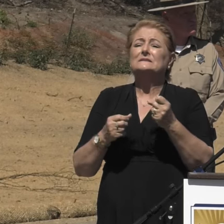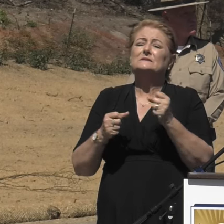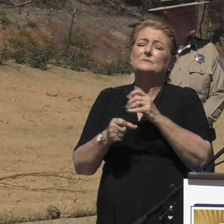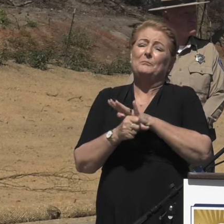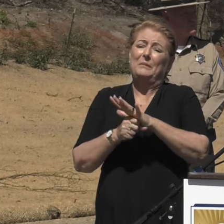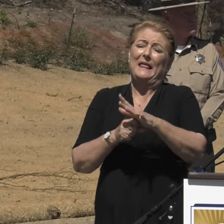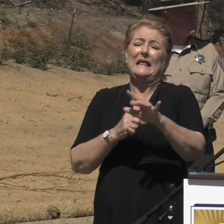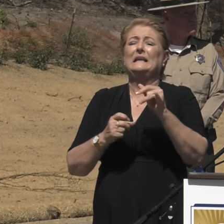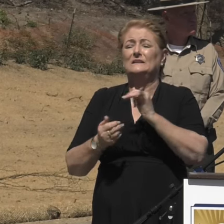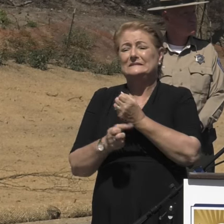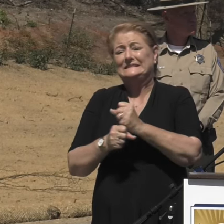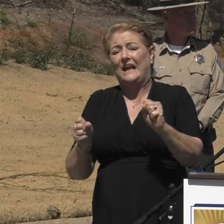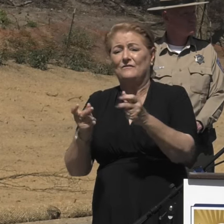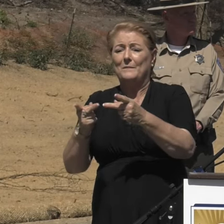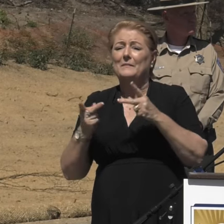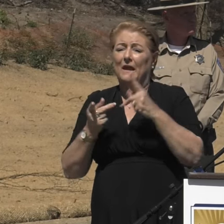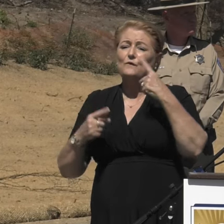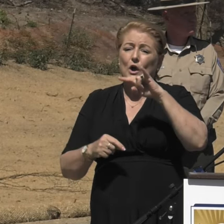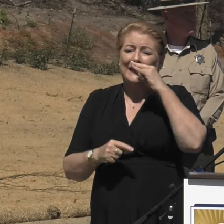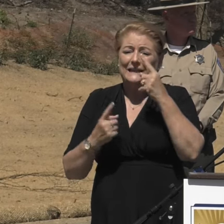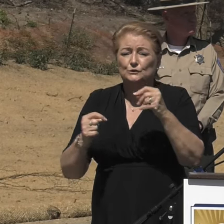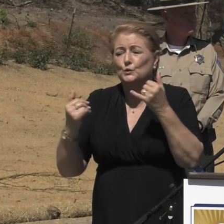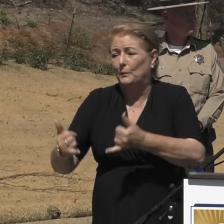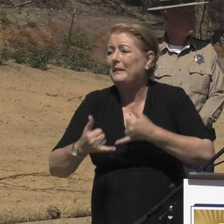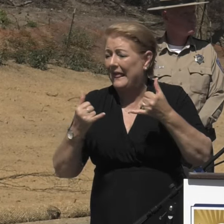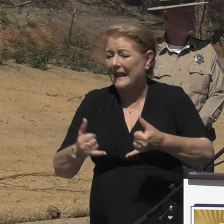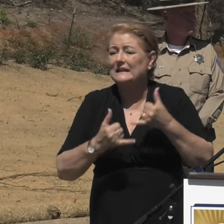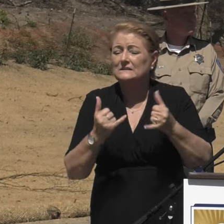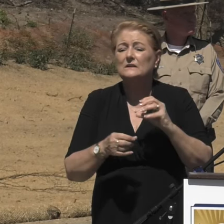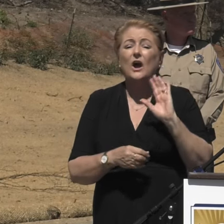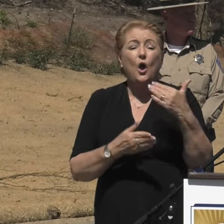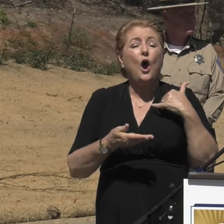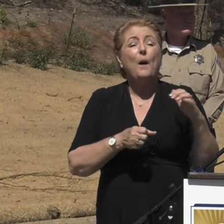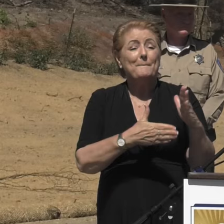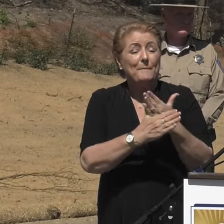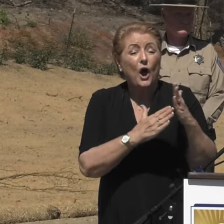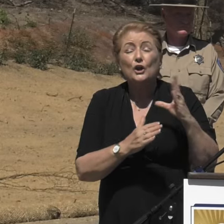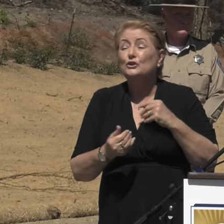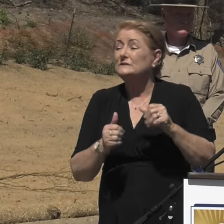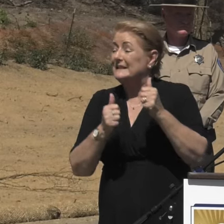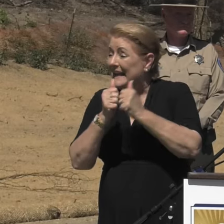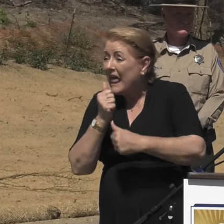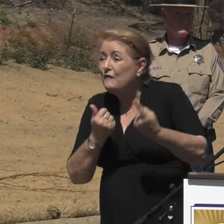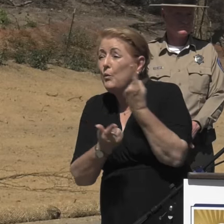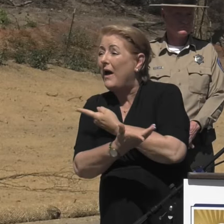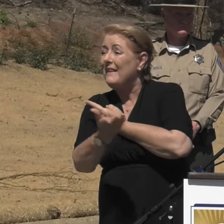With the help of our government partners and these local communities, I'm proud to say California is fulfilling